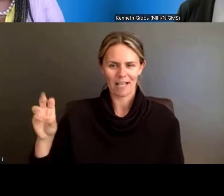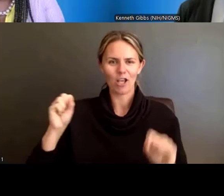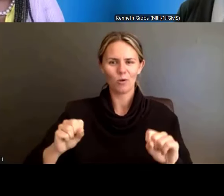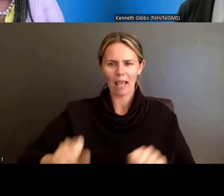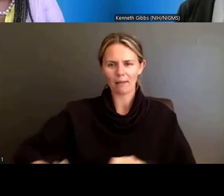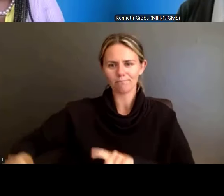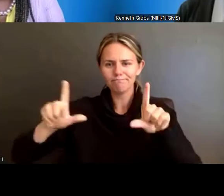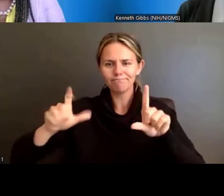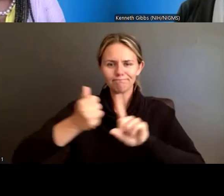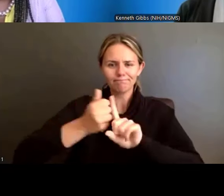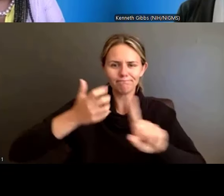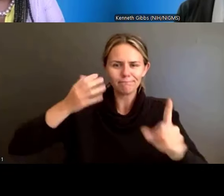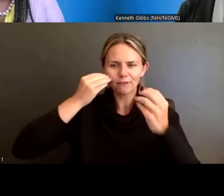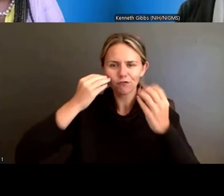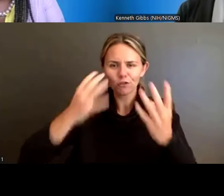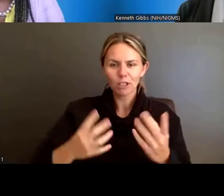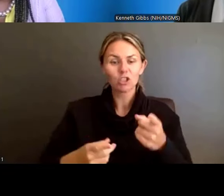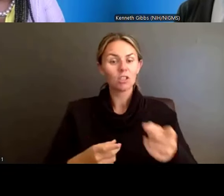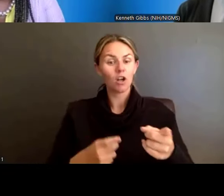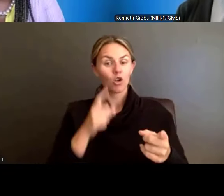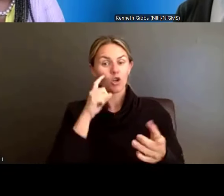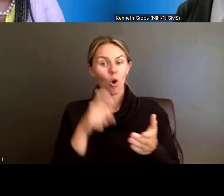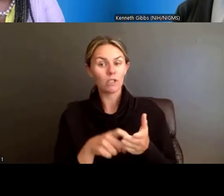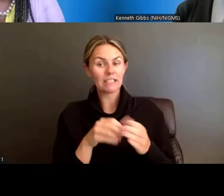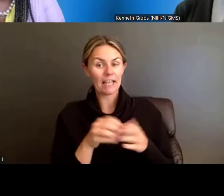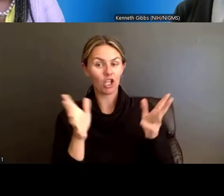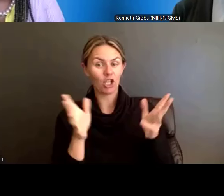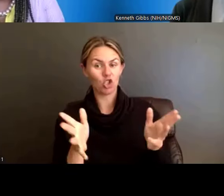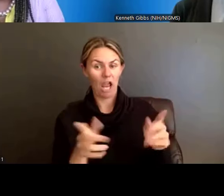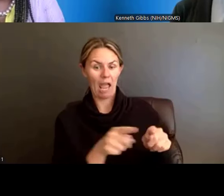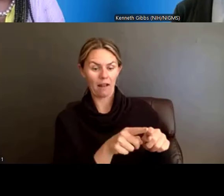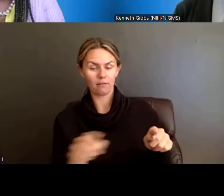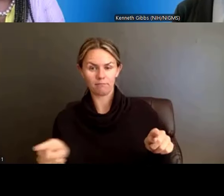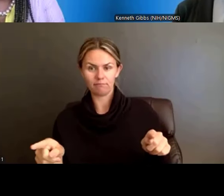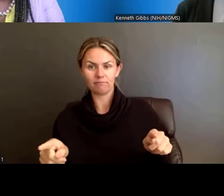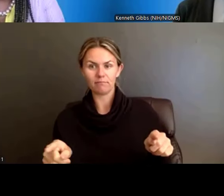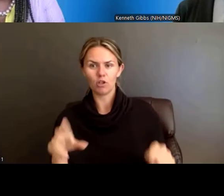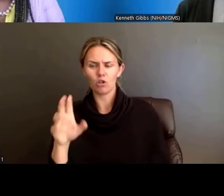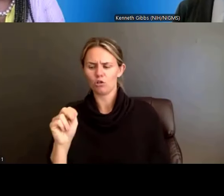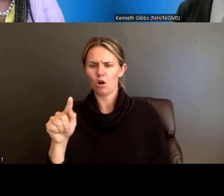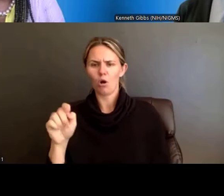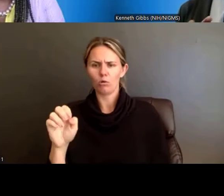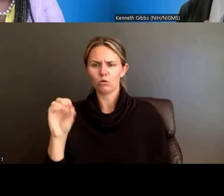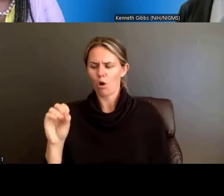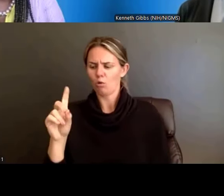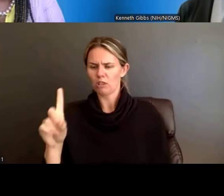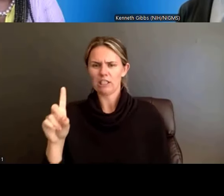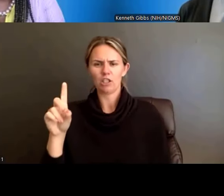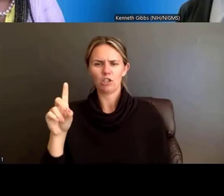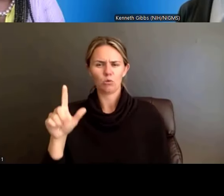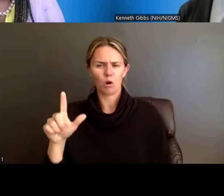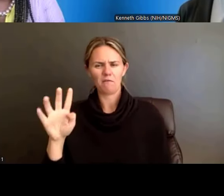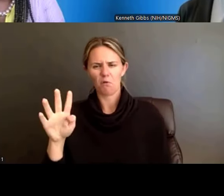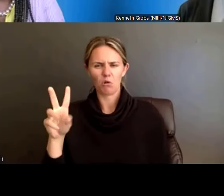so everybody can see that note, OD -24-129 -- we know it just came out a few days ago, so you haven't had time to absorb it fully,